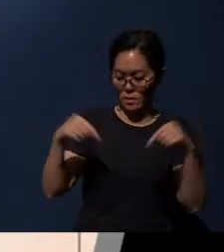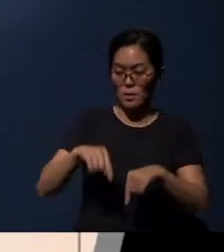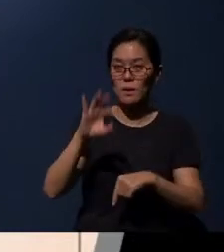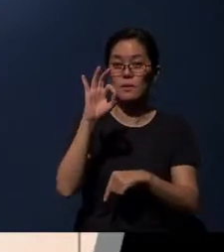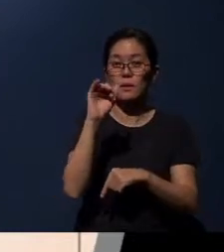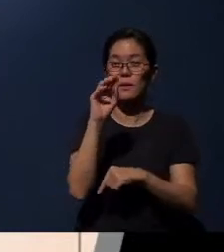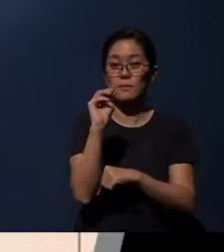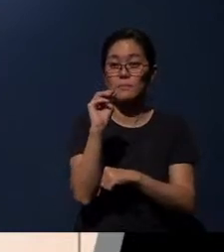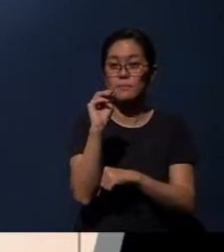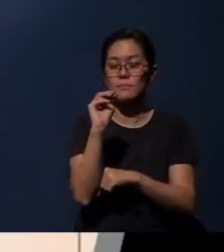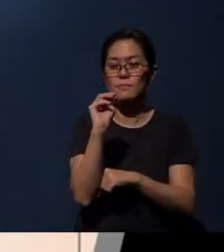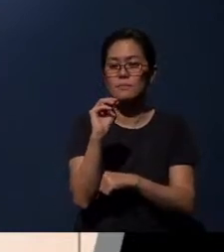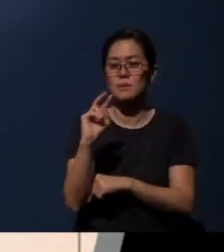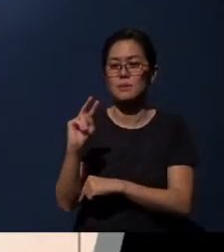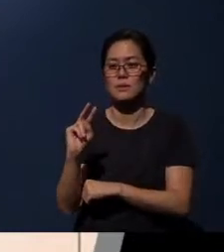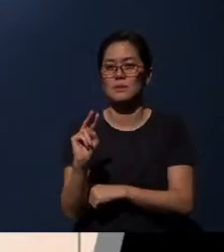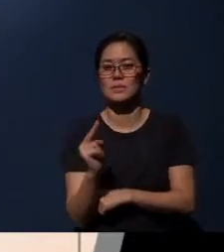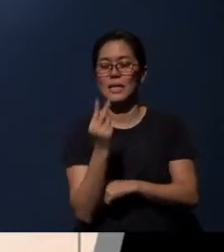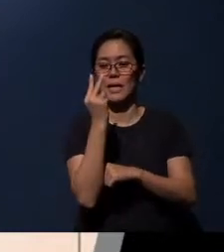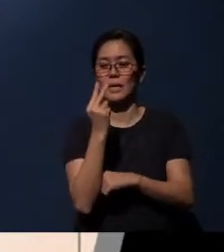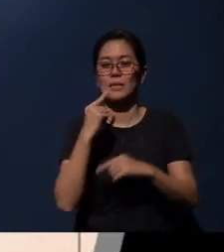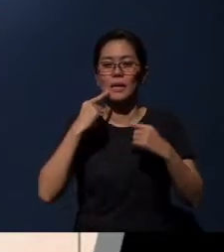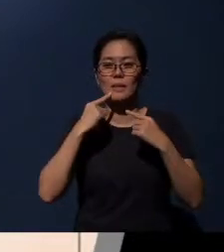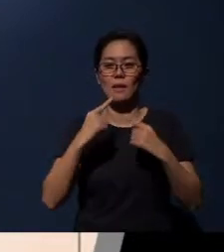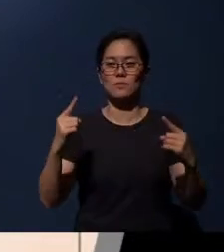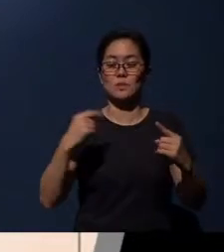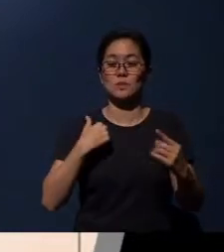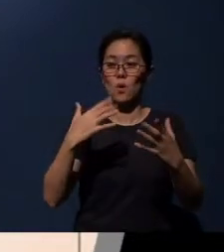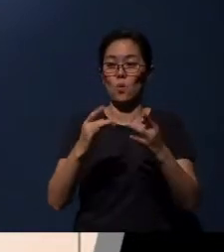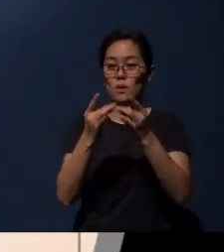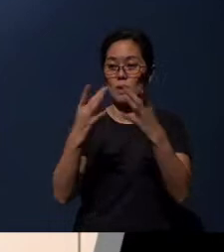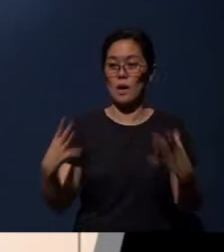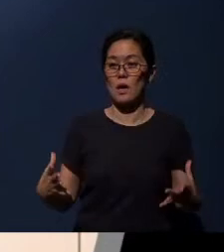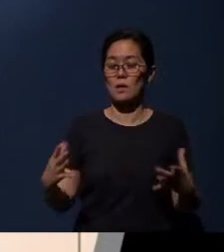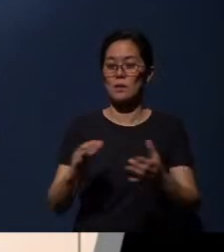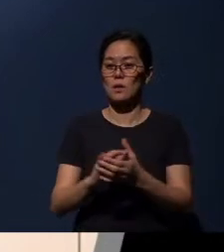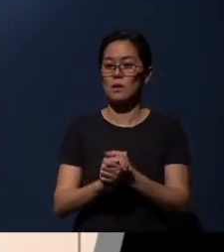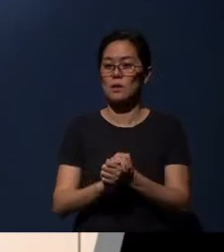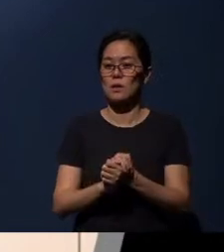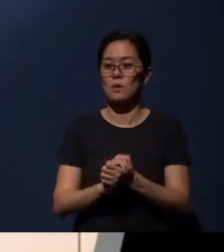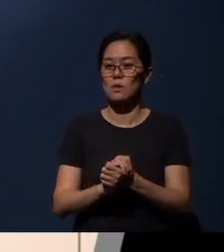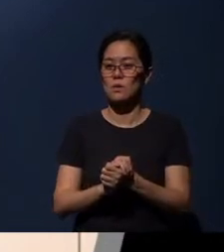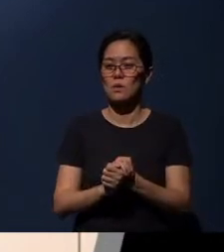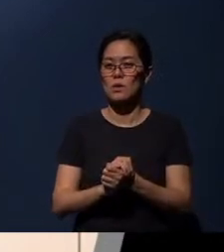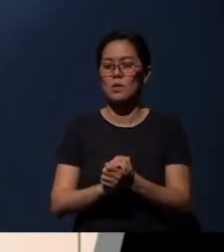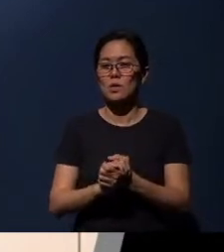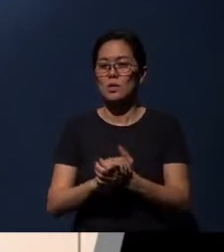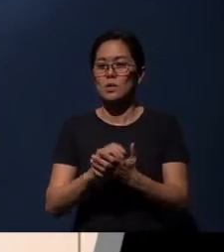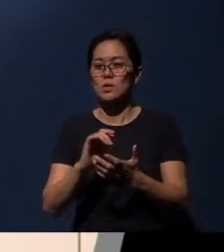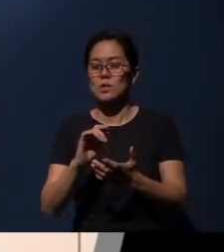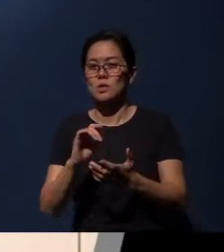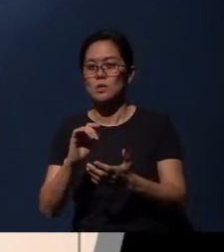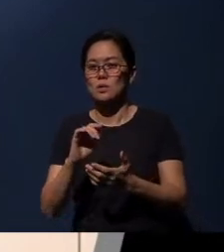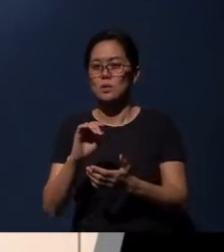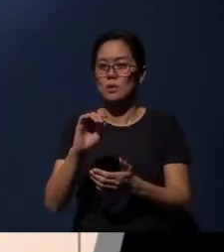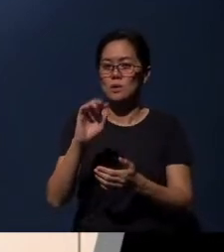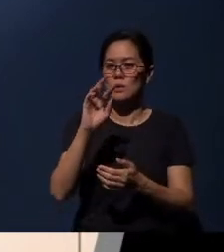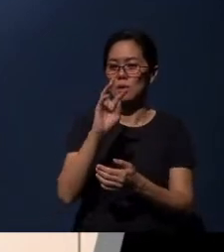And the second announcement I would like to highlight is actually there is a PJW Missions Endowment Fund,